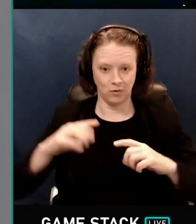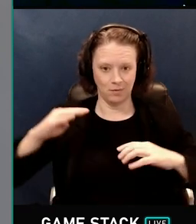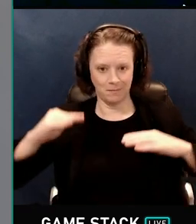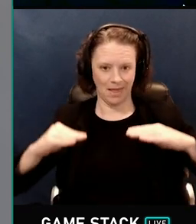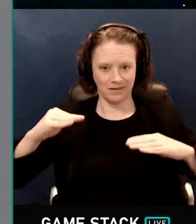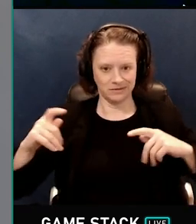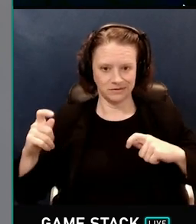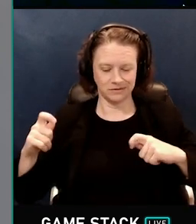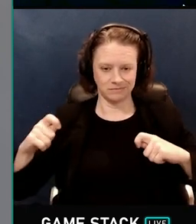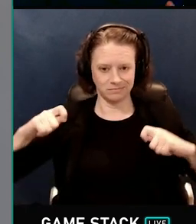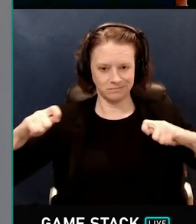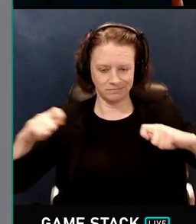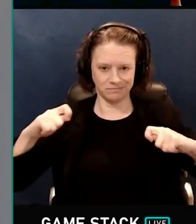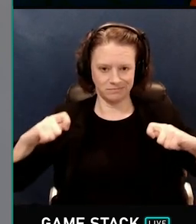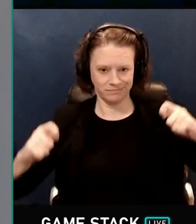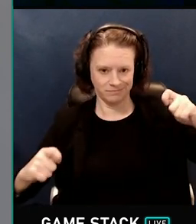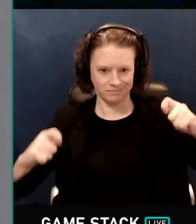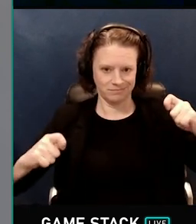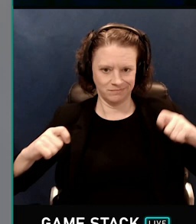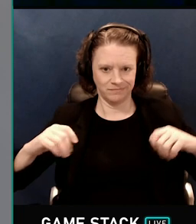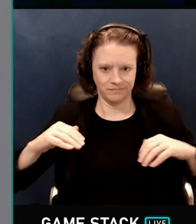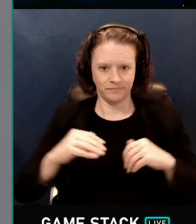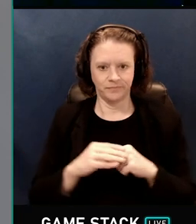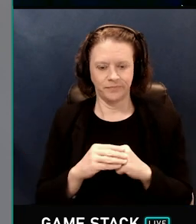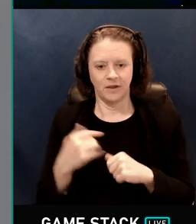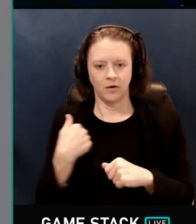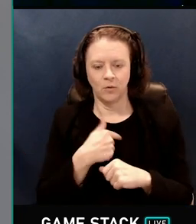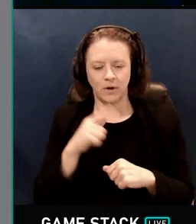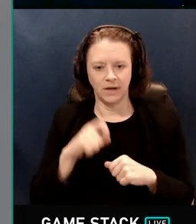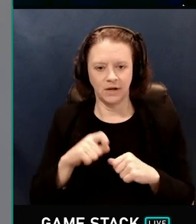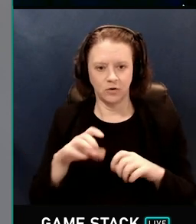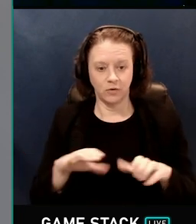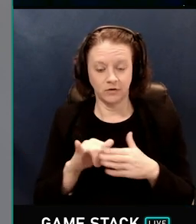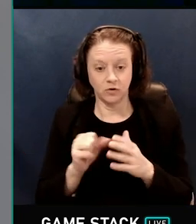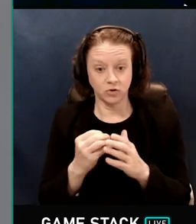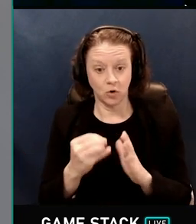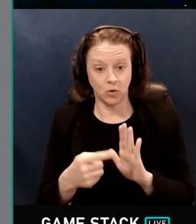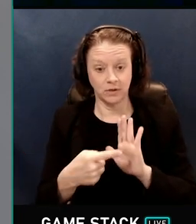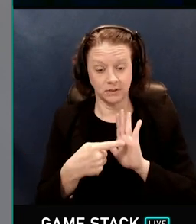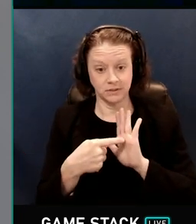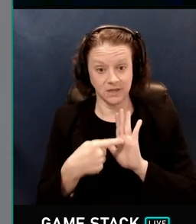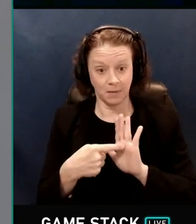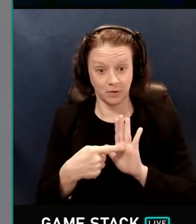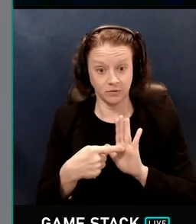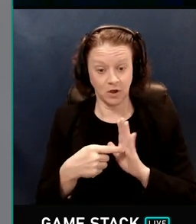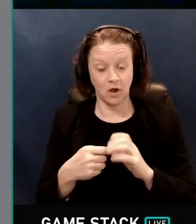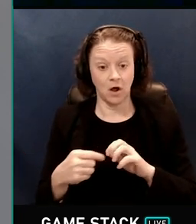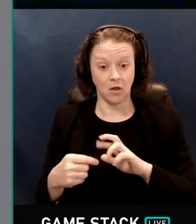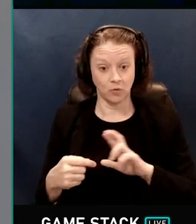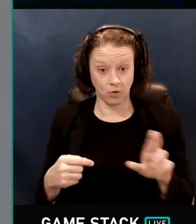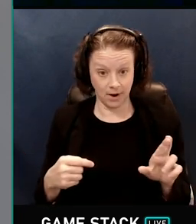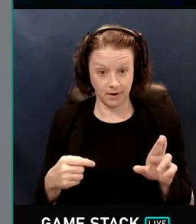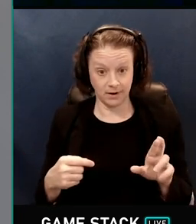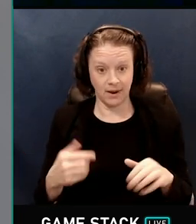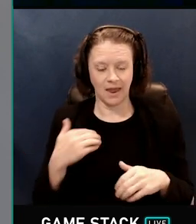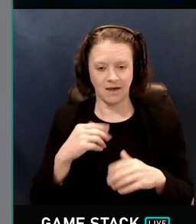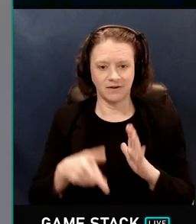do this by adjusting the weights so that samples to the right have twice the weight of samples on the left.